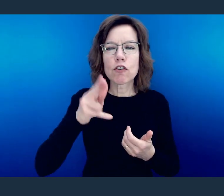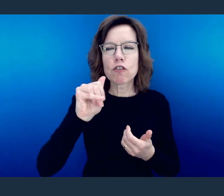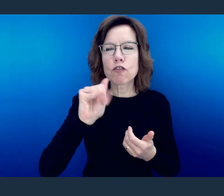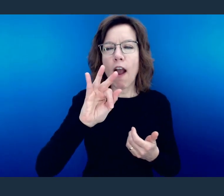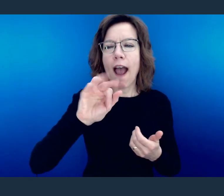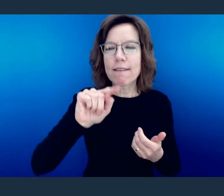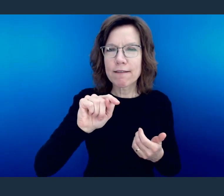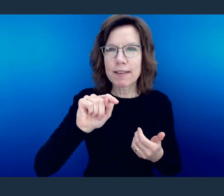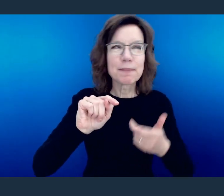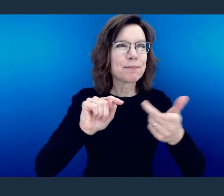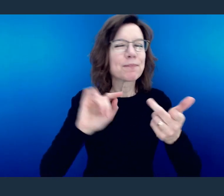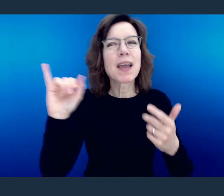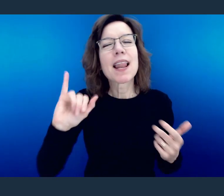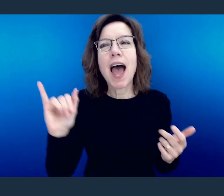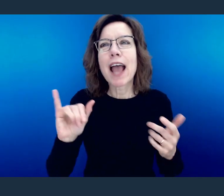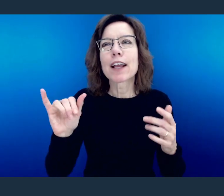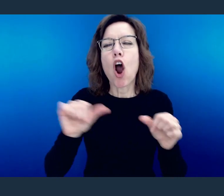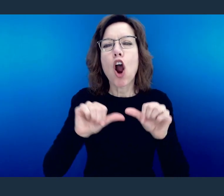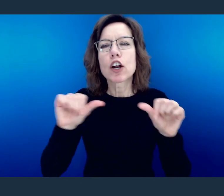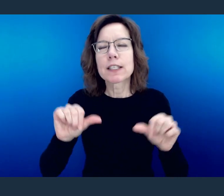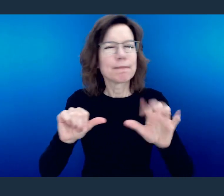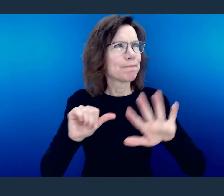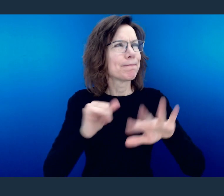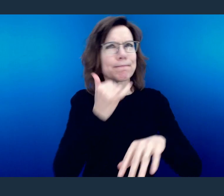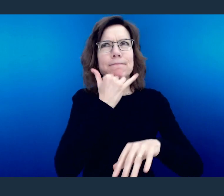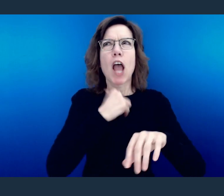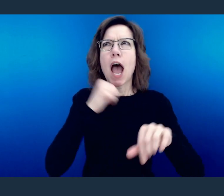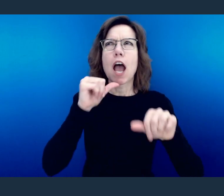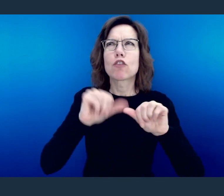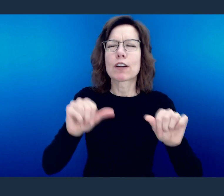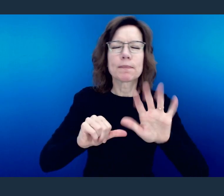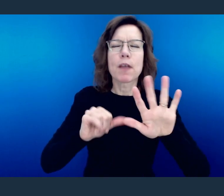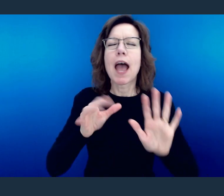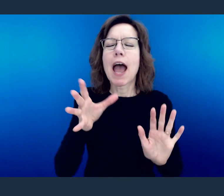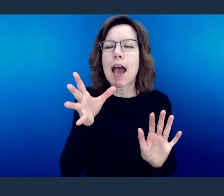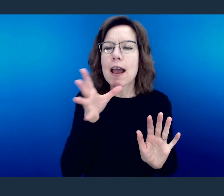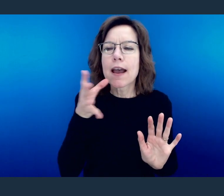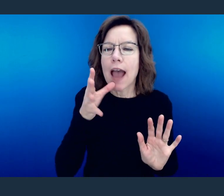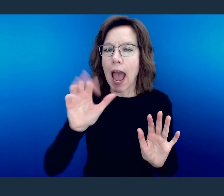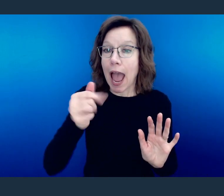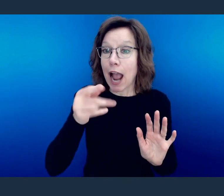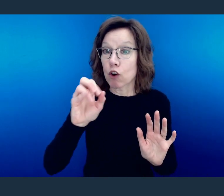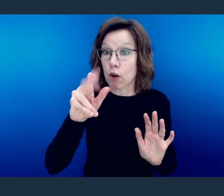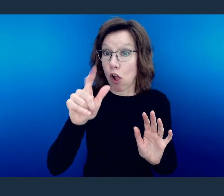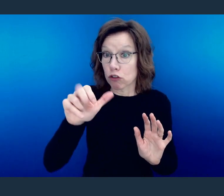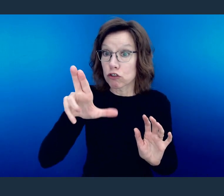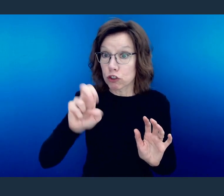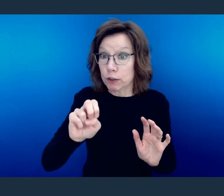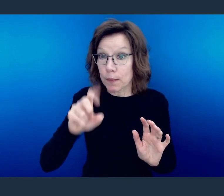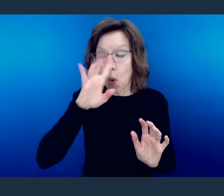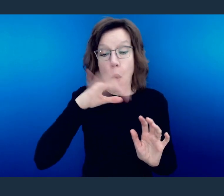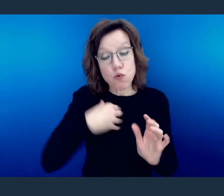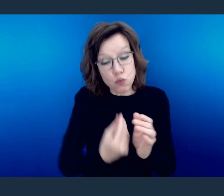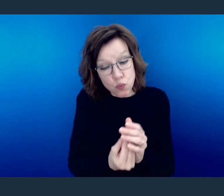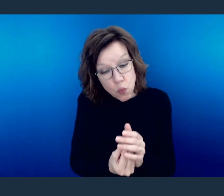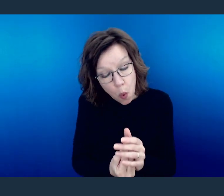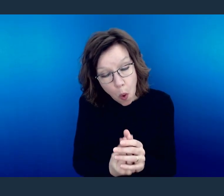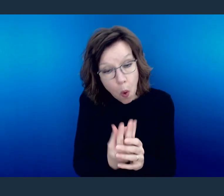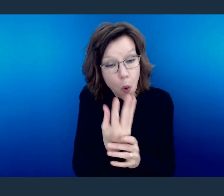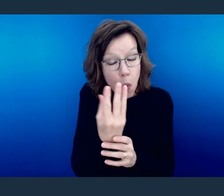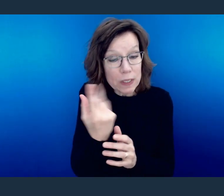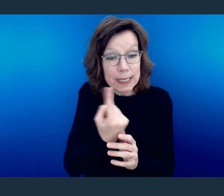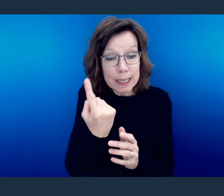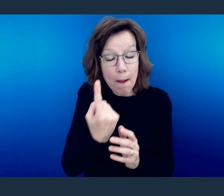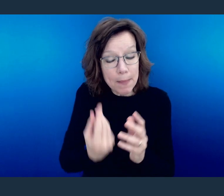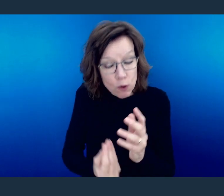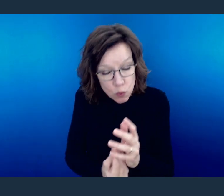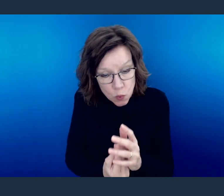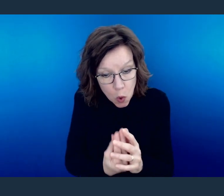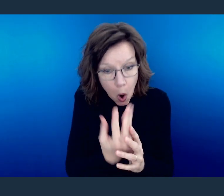In you see, in the agricultural world, there are things that certain plants, to grow them,